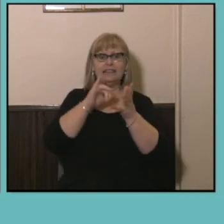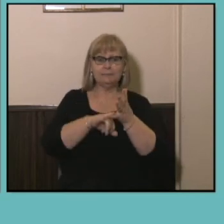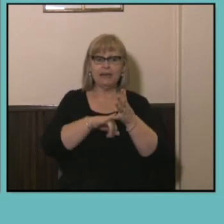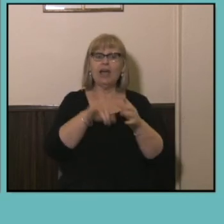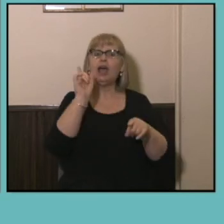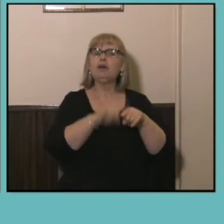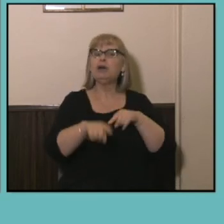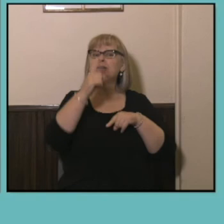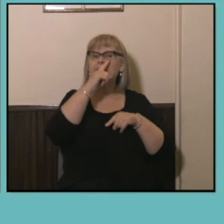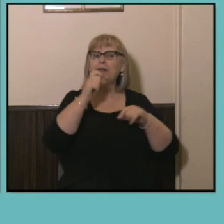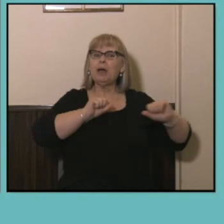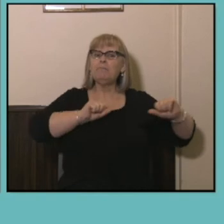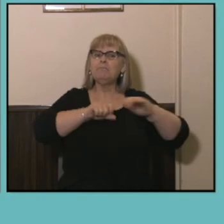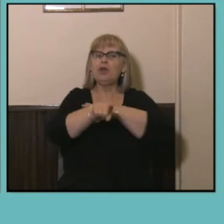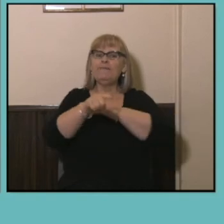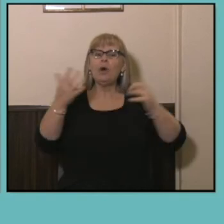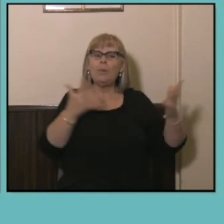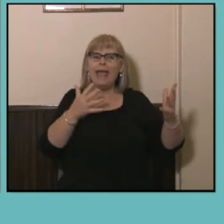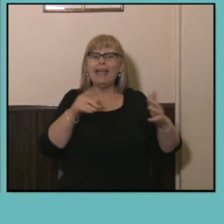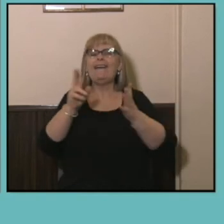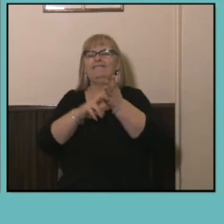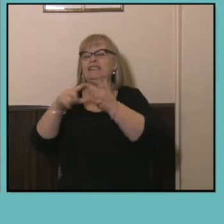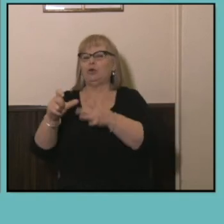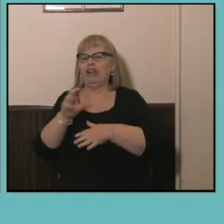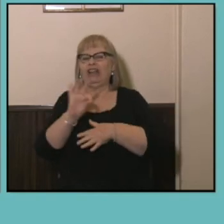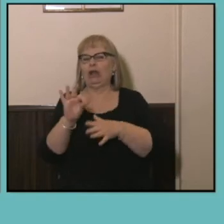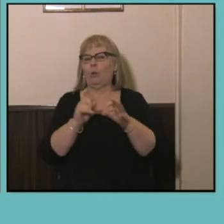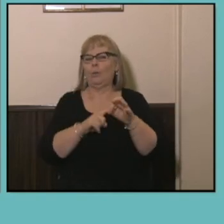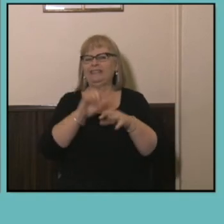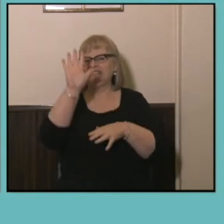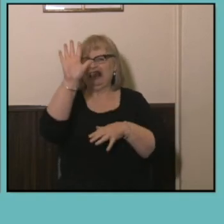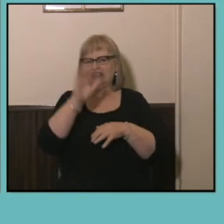to move to Victoria than they were to Queensland and in the year leading up to